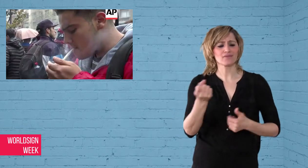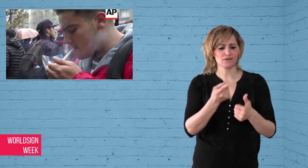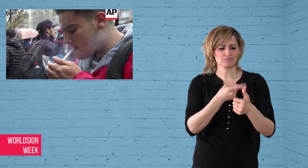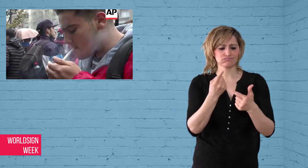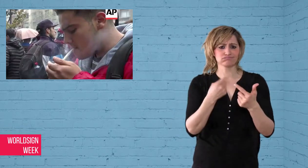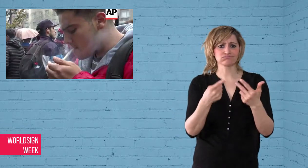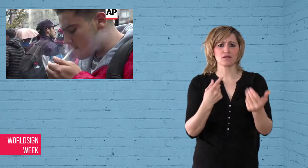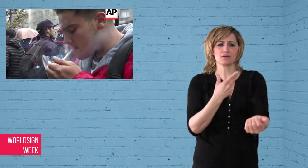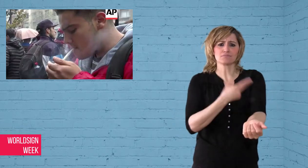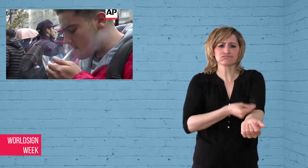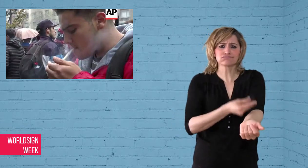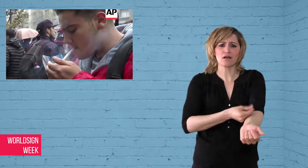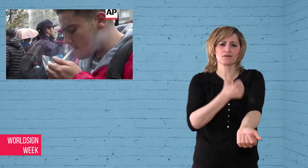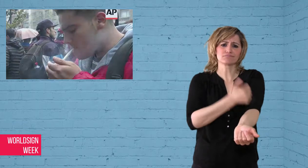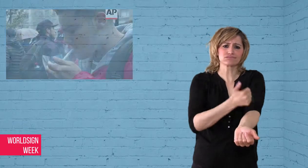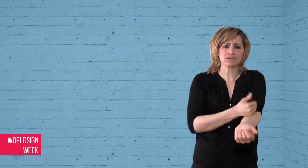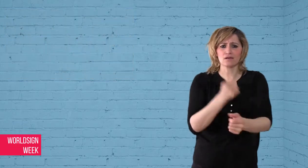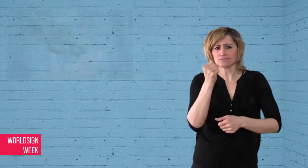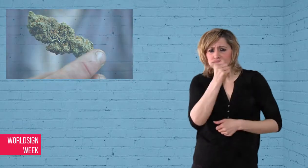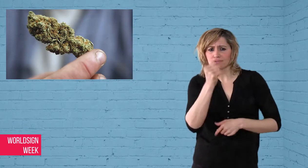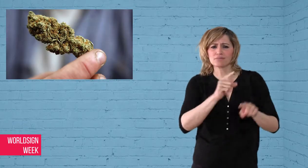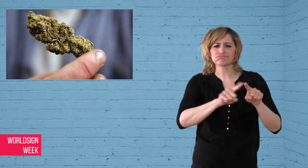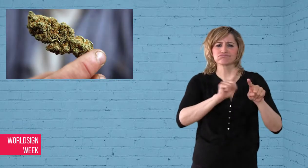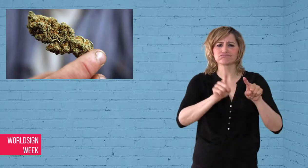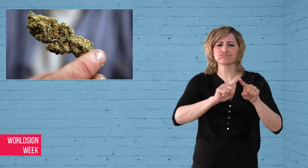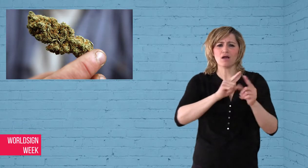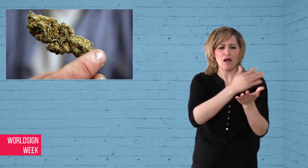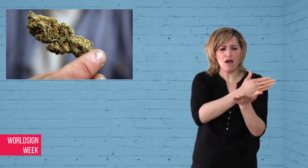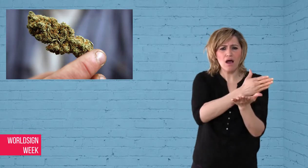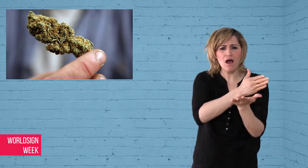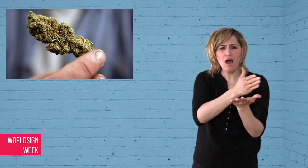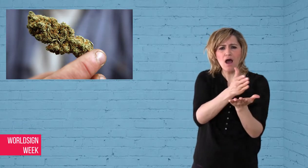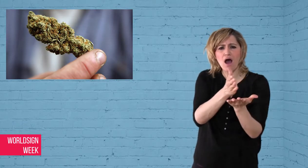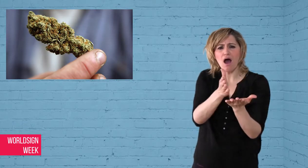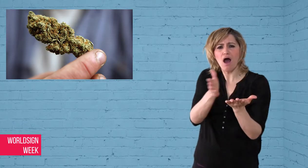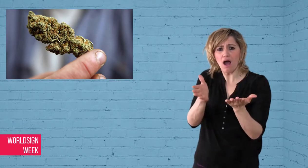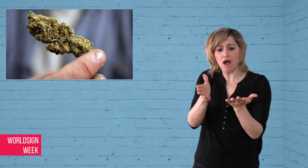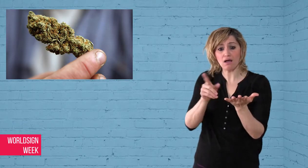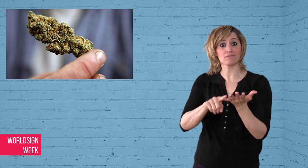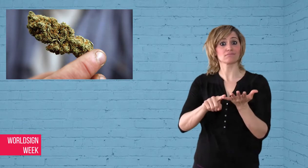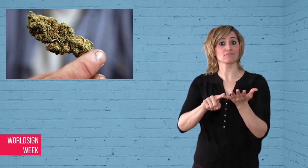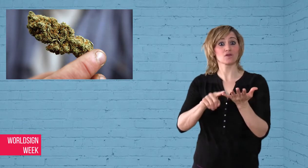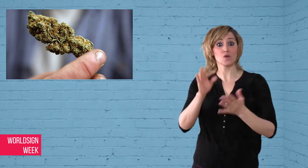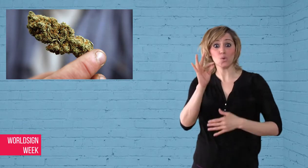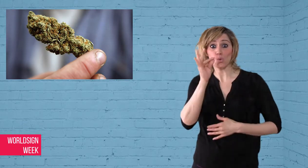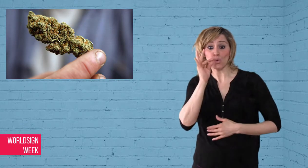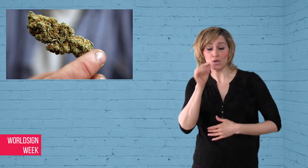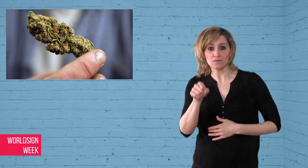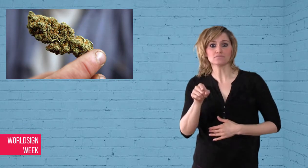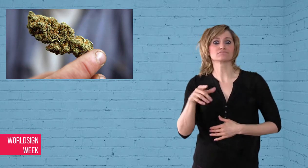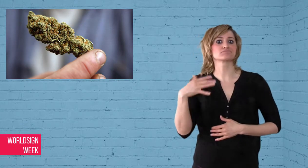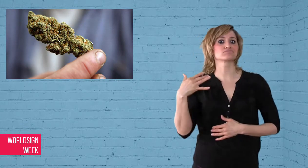most widely cultivated, produced,